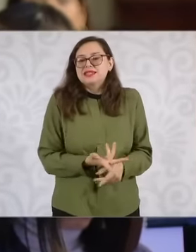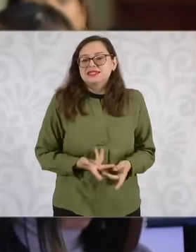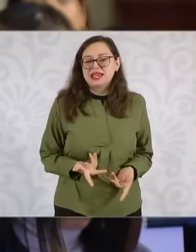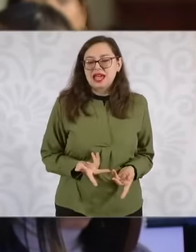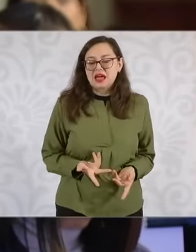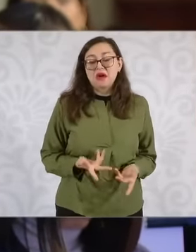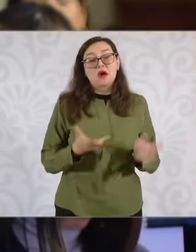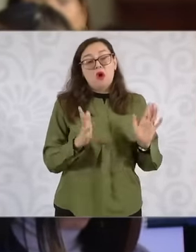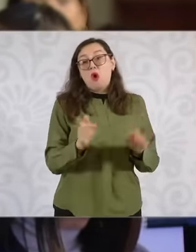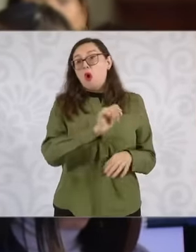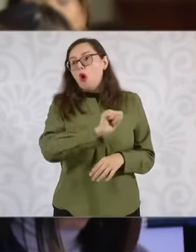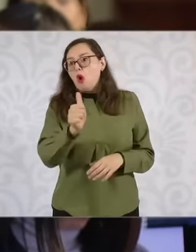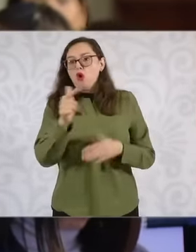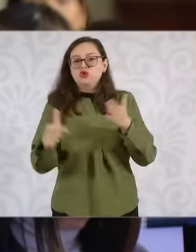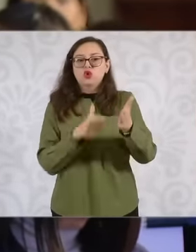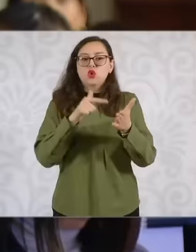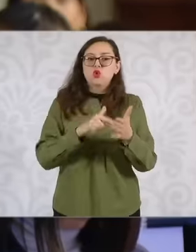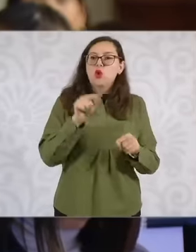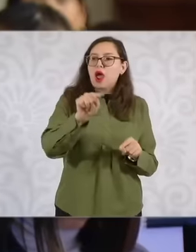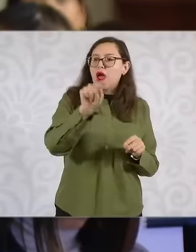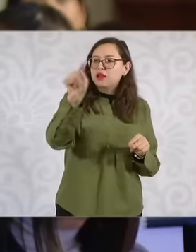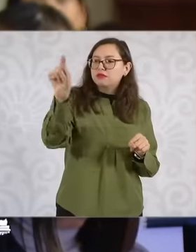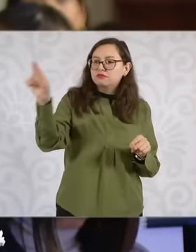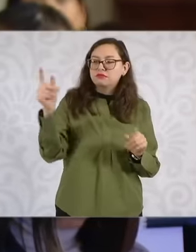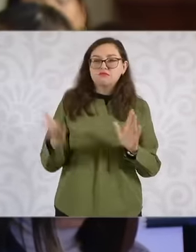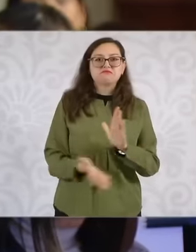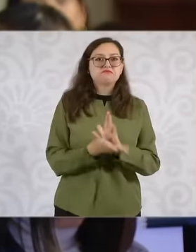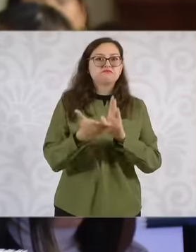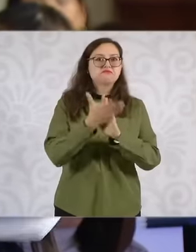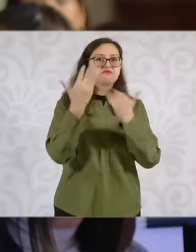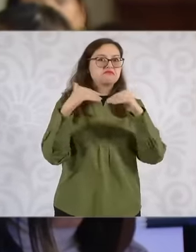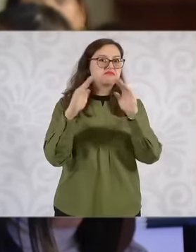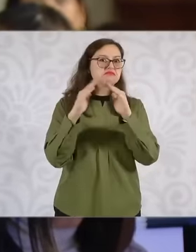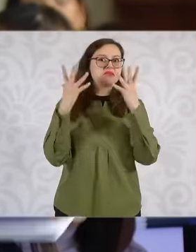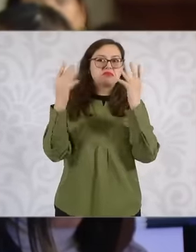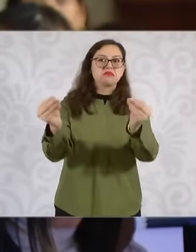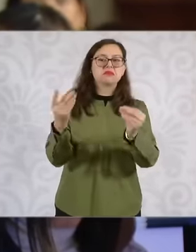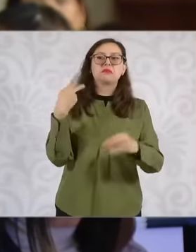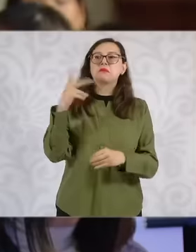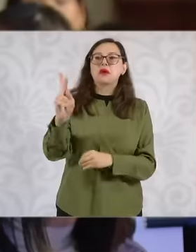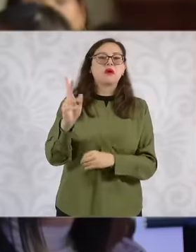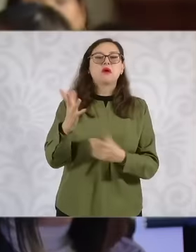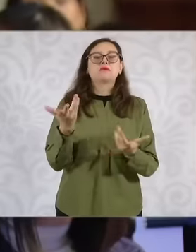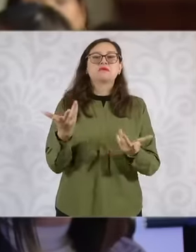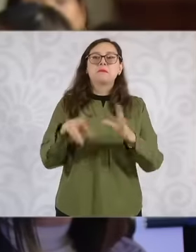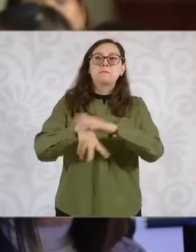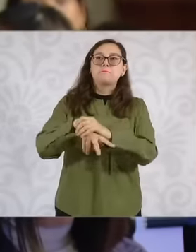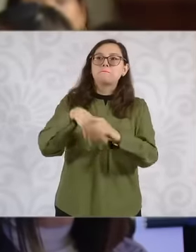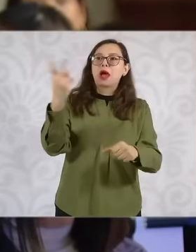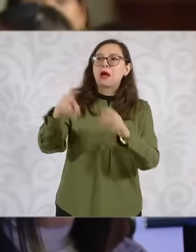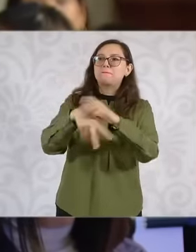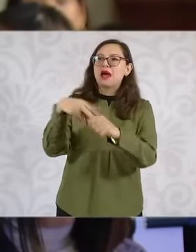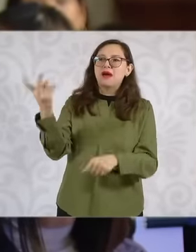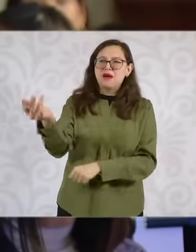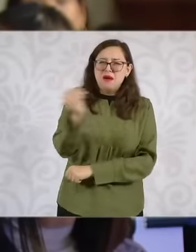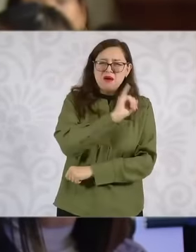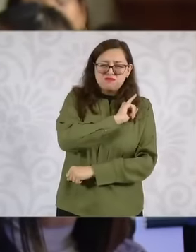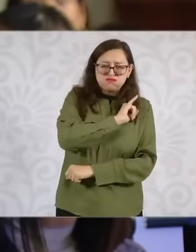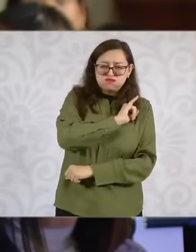because it was just speculation, they were located very far away, 3 hours from work,